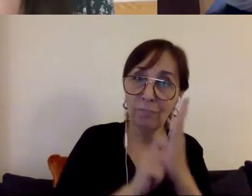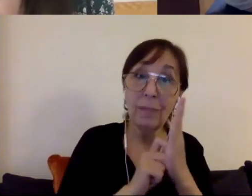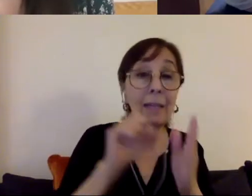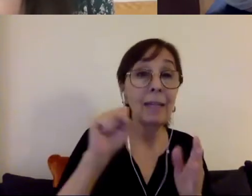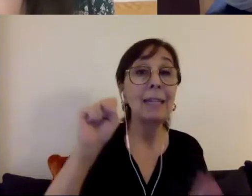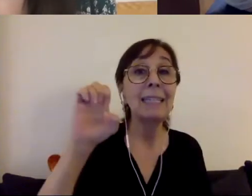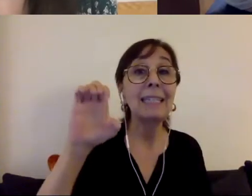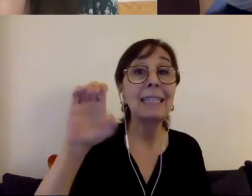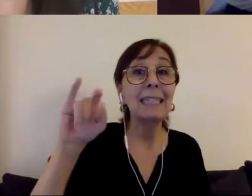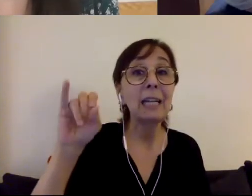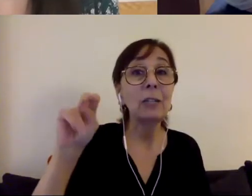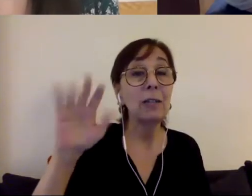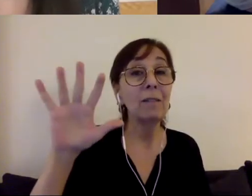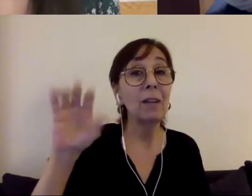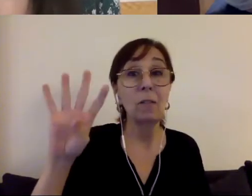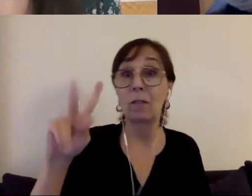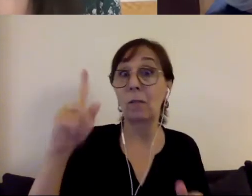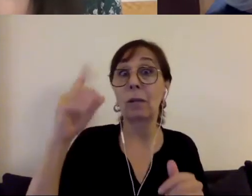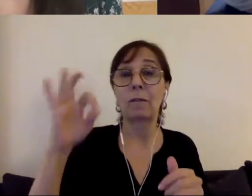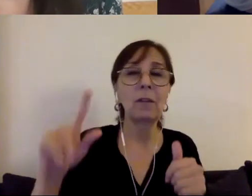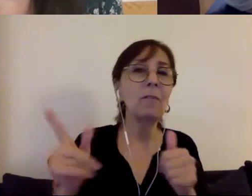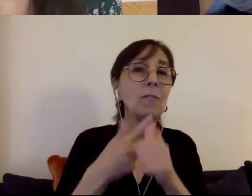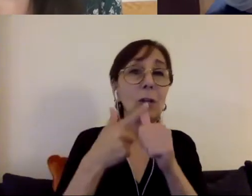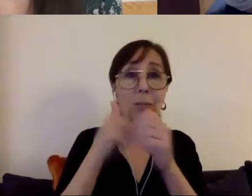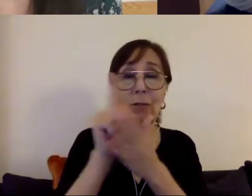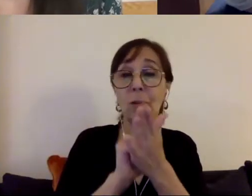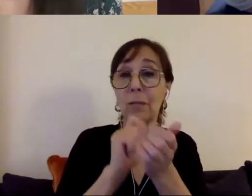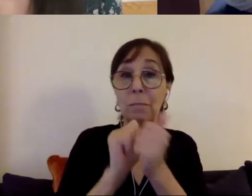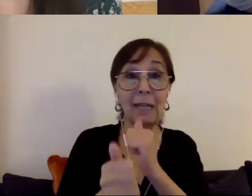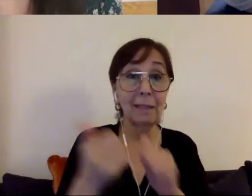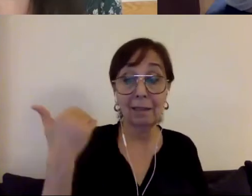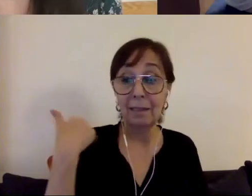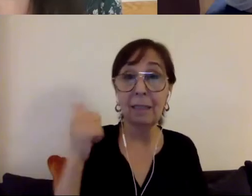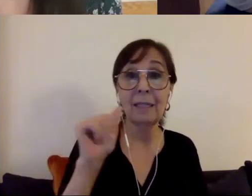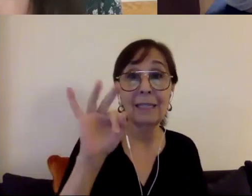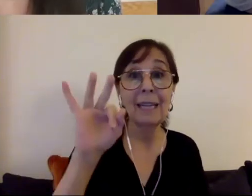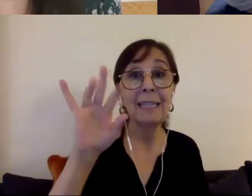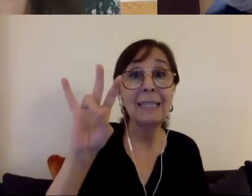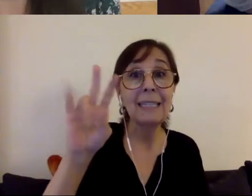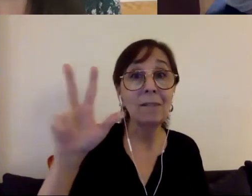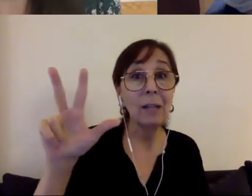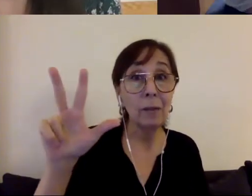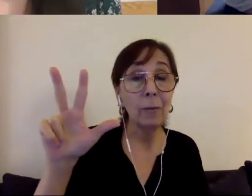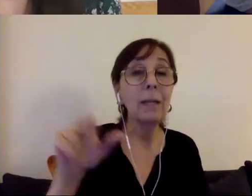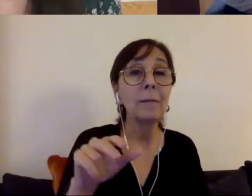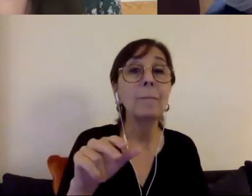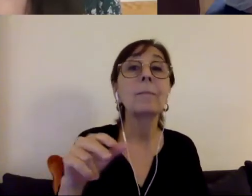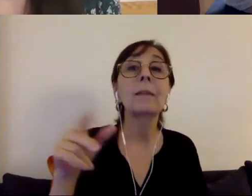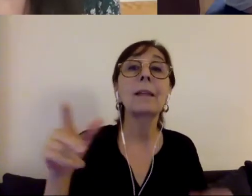important first ones that was passed in 1973, along with a number of other